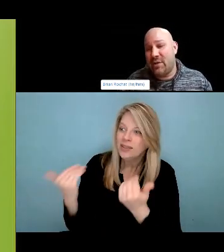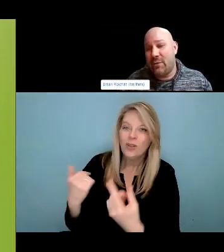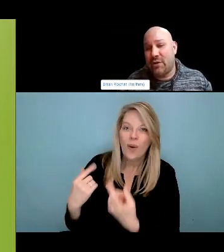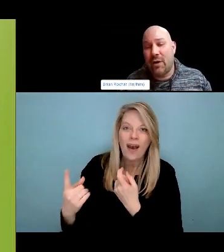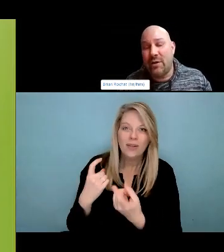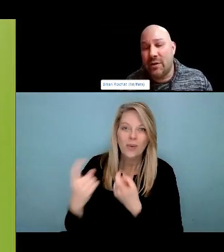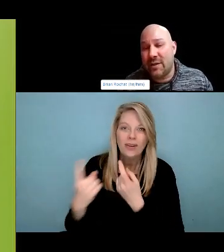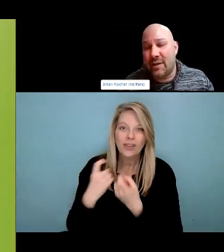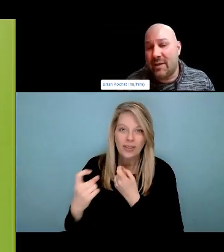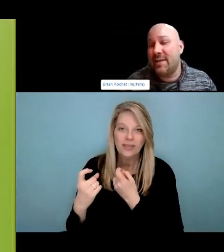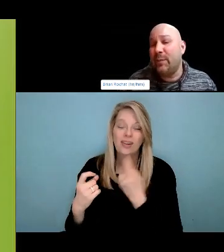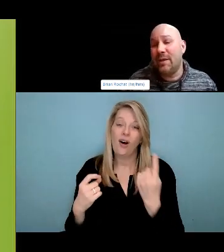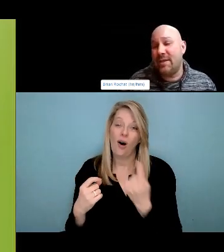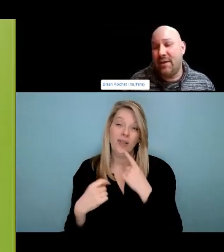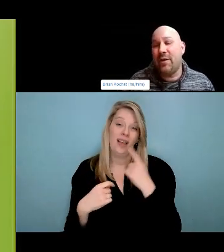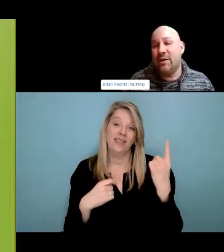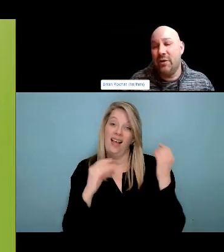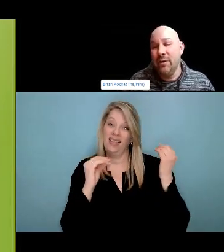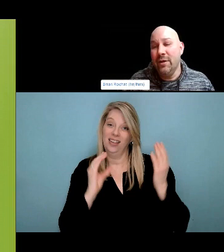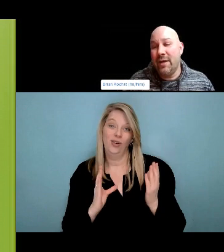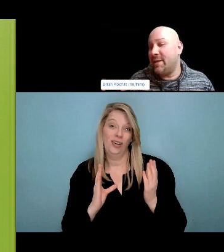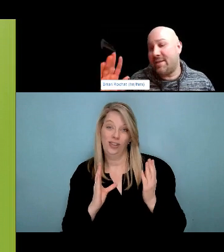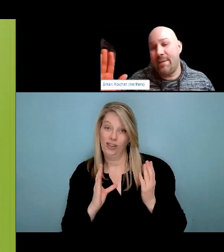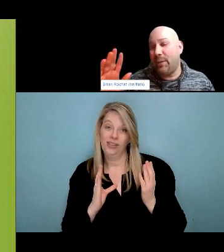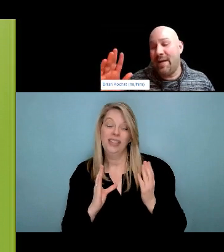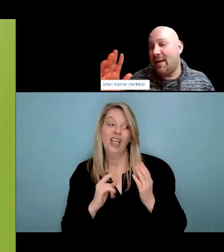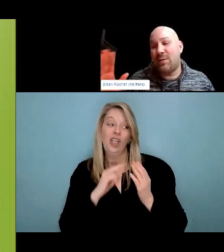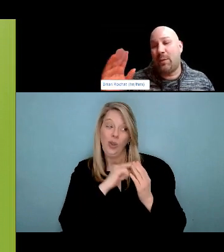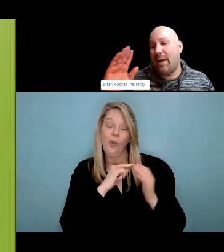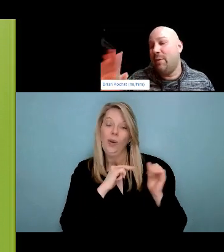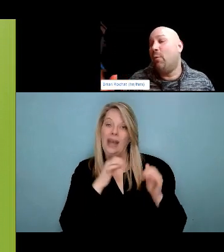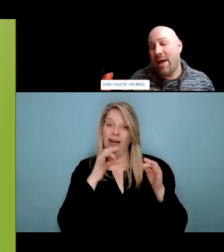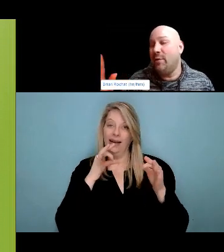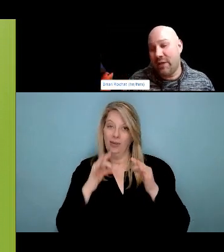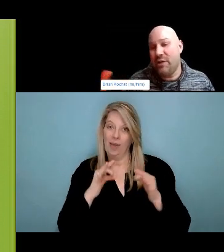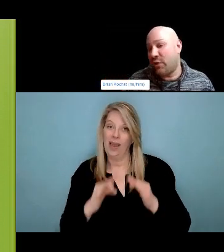to recognize that, indigenous evidence as well. So really important for us to recognize